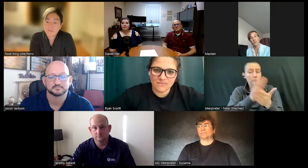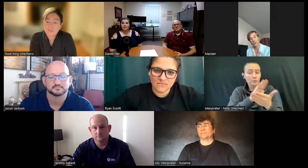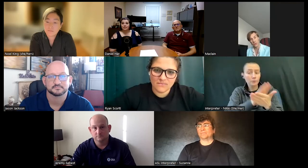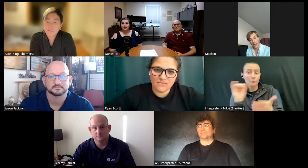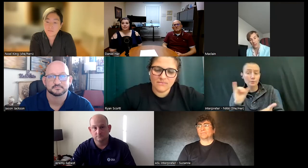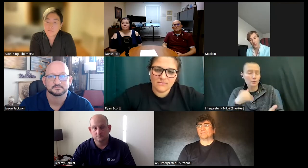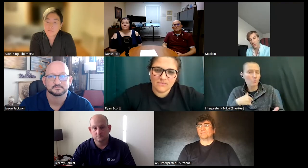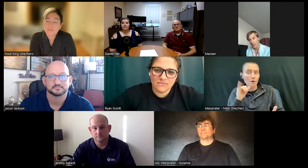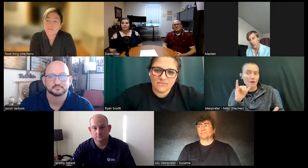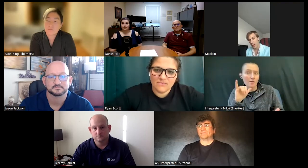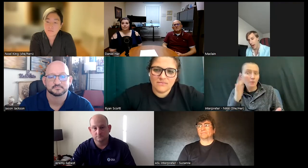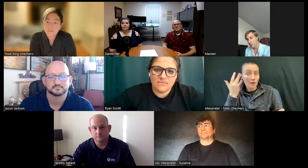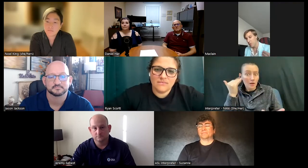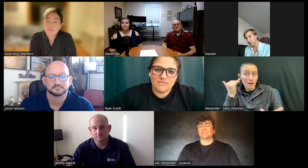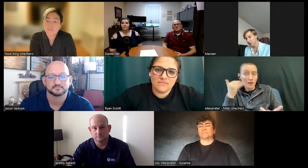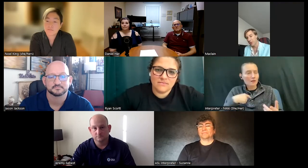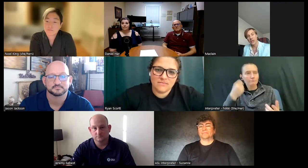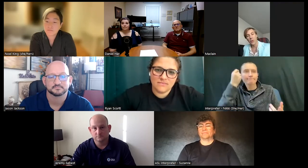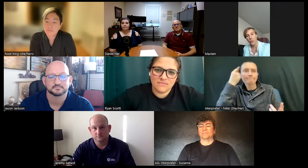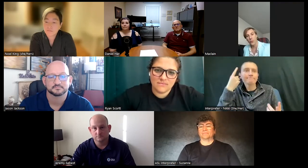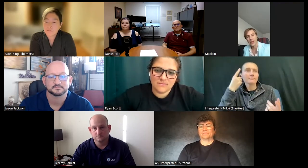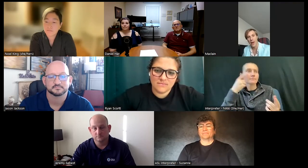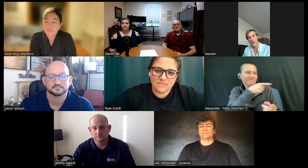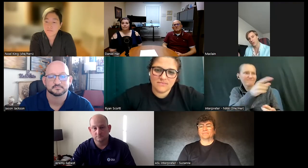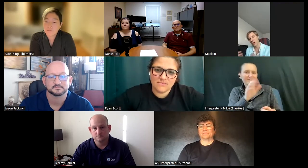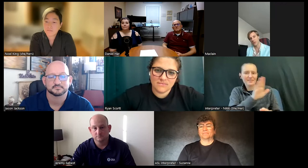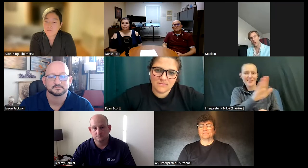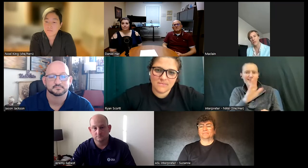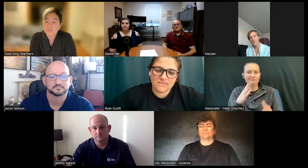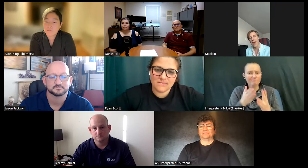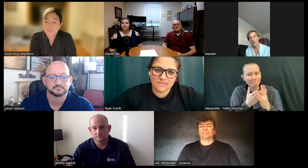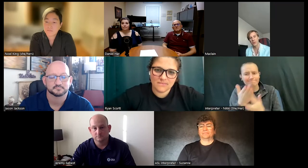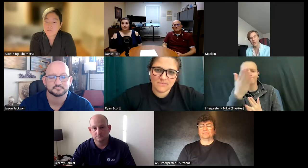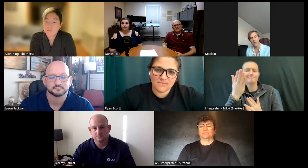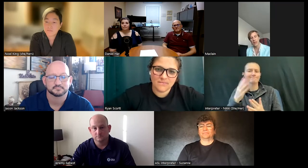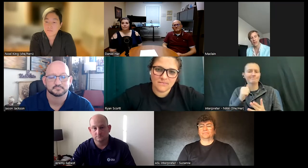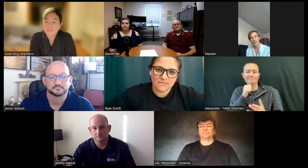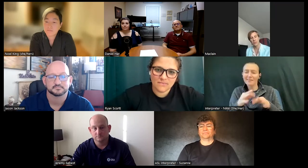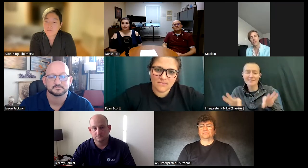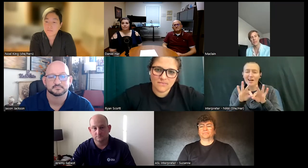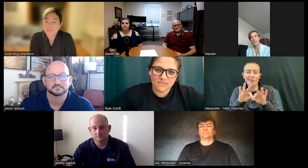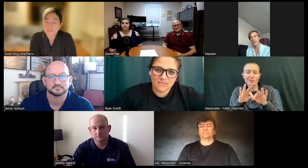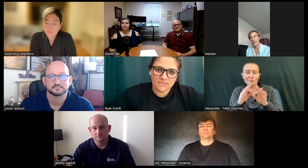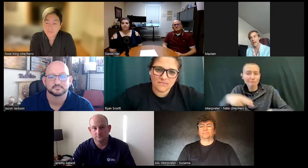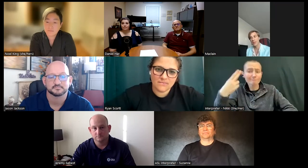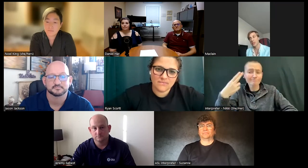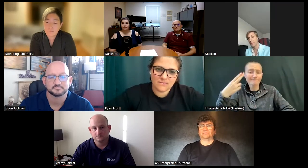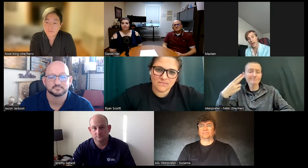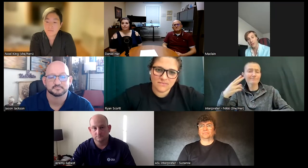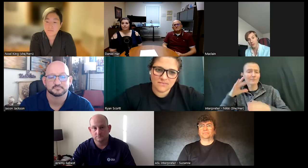understand how much they go through and how much they are so undervalued in our communities and how much even parents